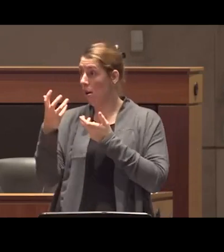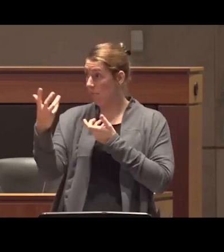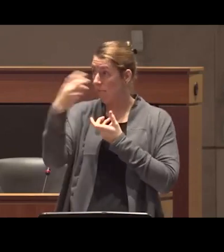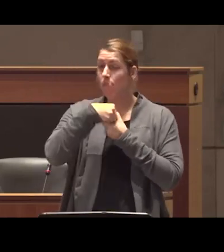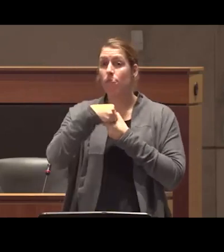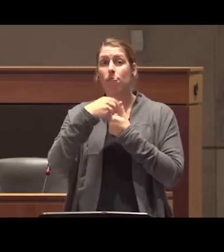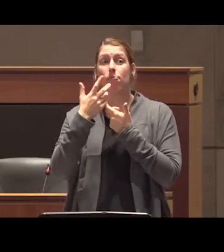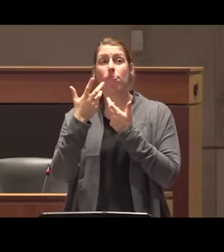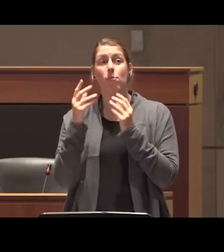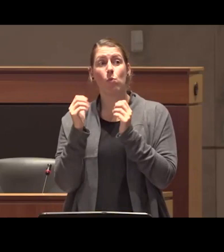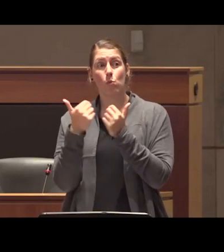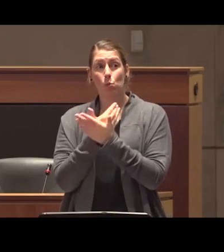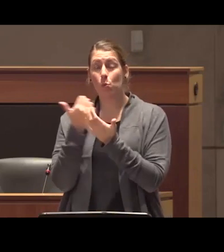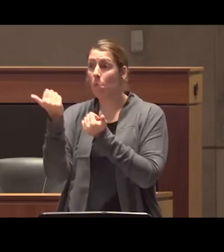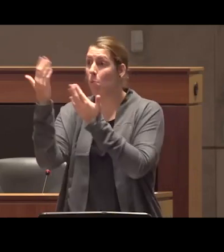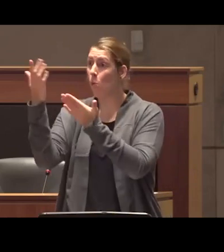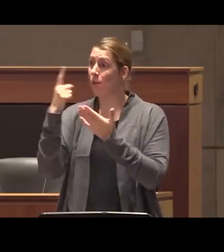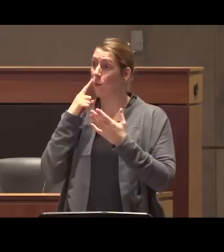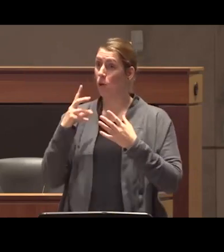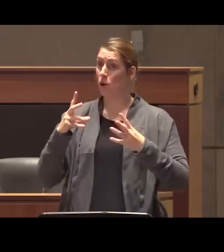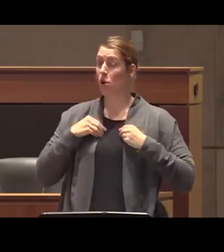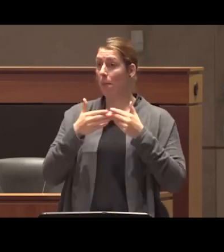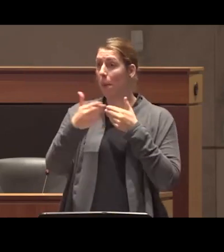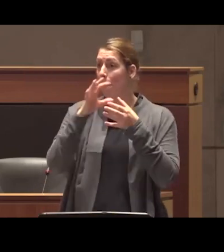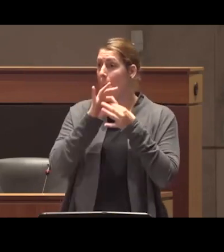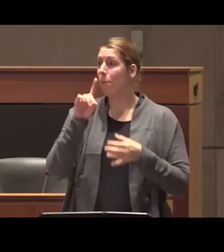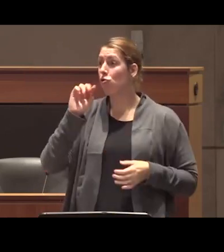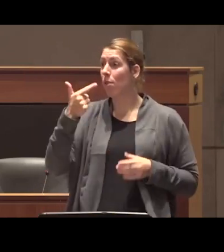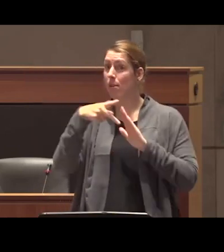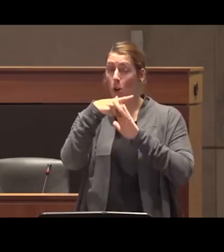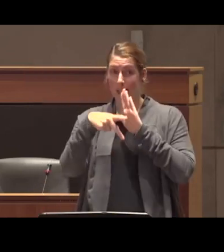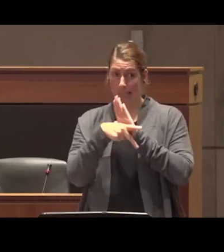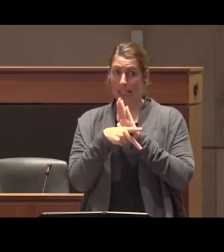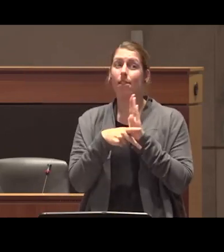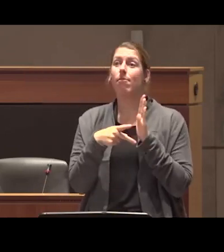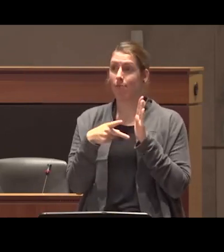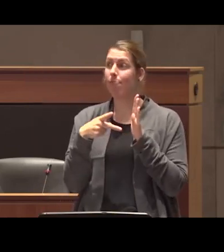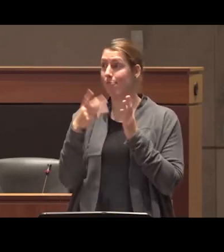motions for your union to adopt in the Realms of drug policy we can we want to do that with